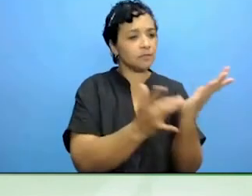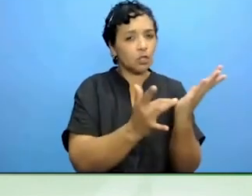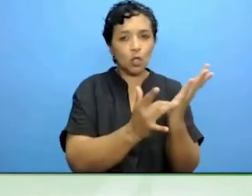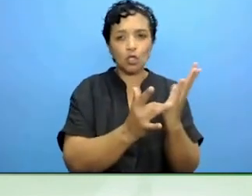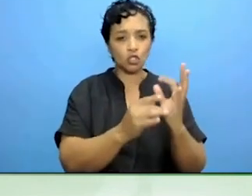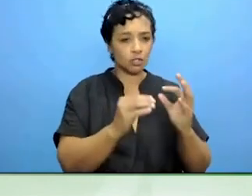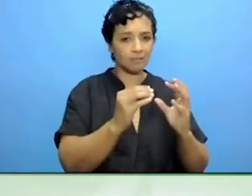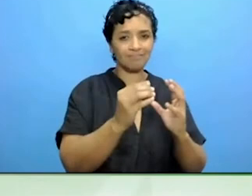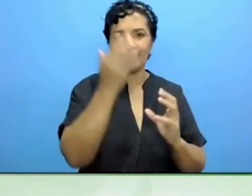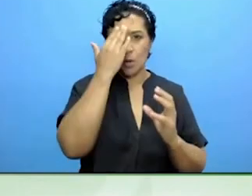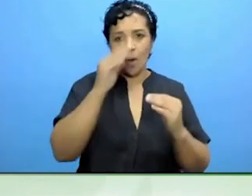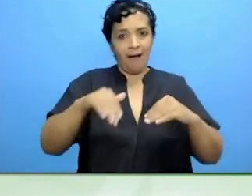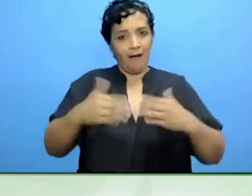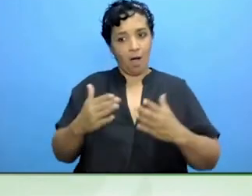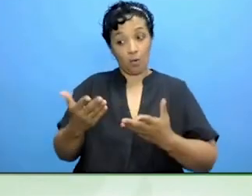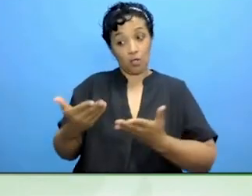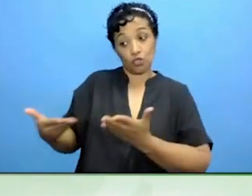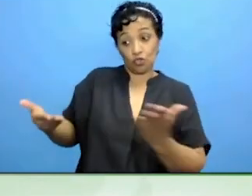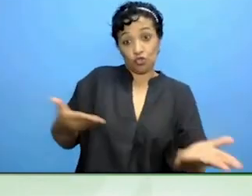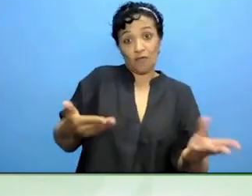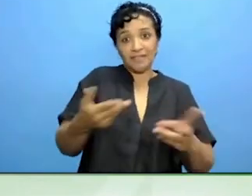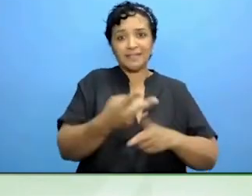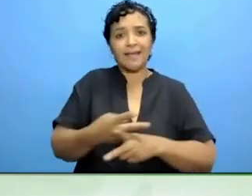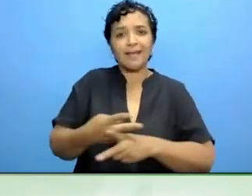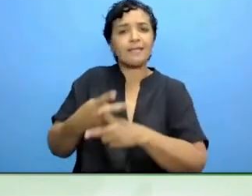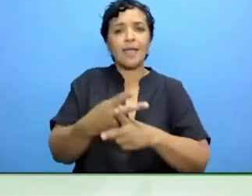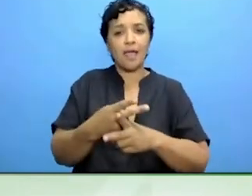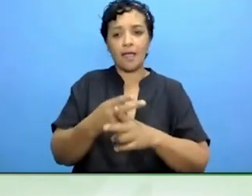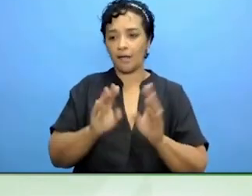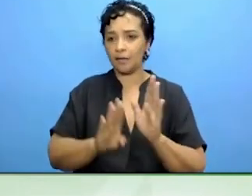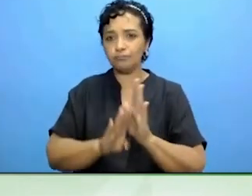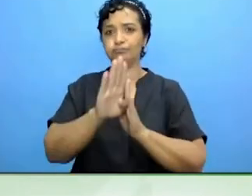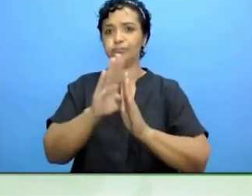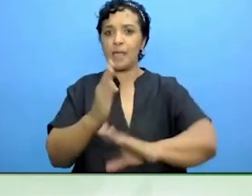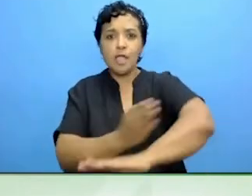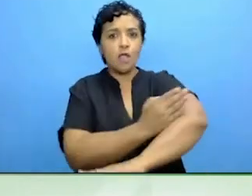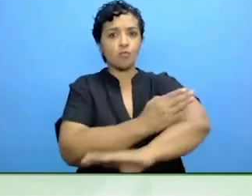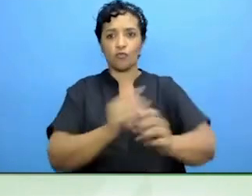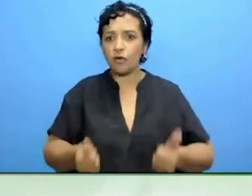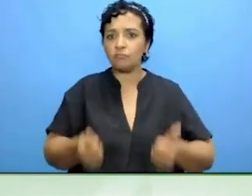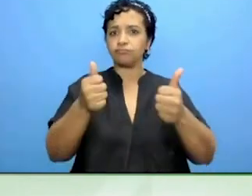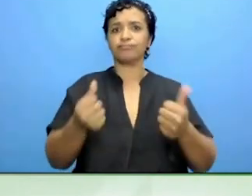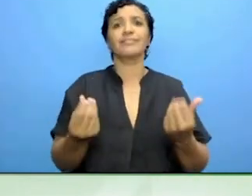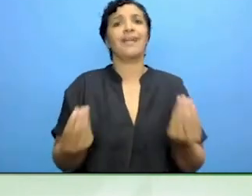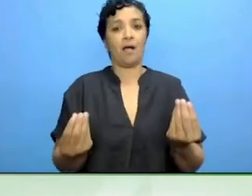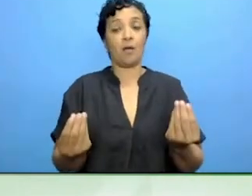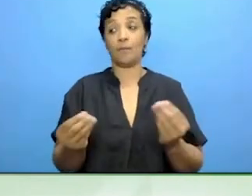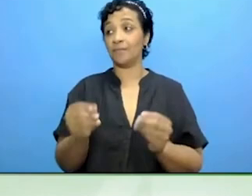services and institutions where people with disability live in